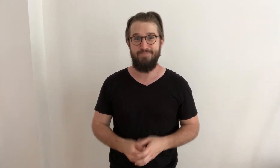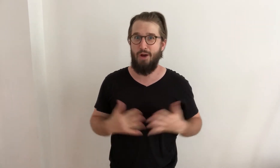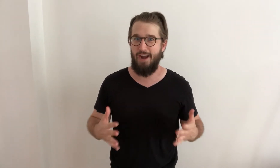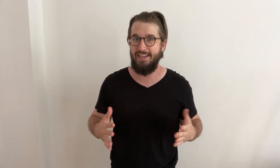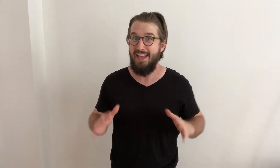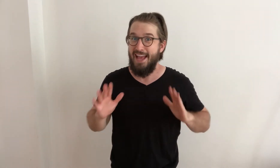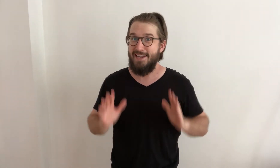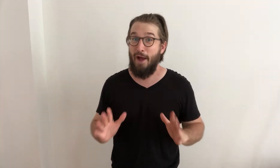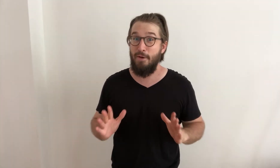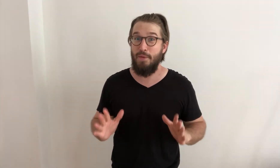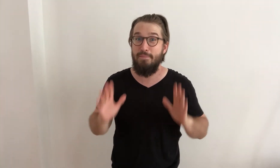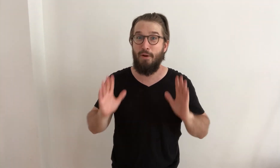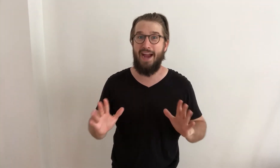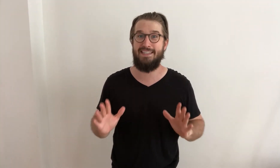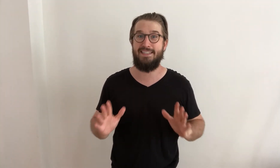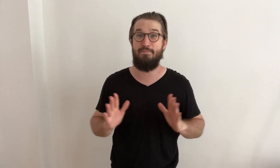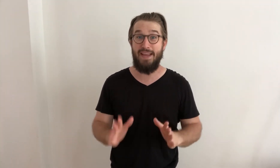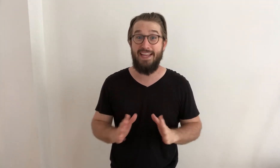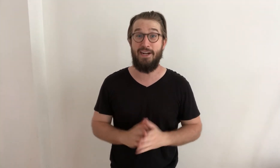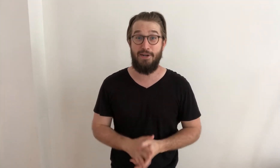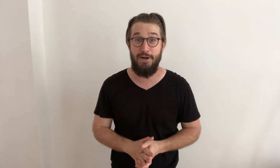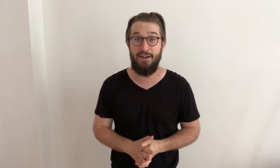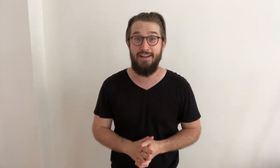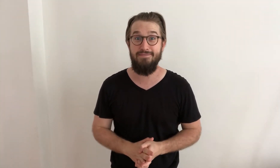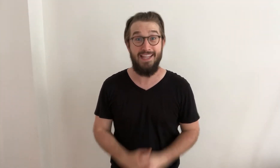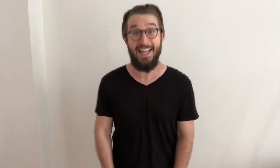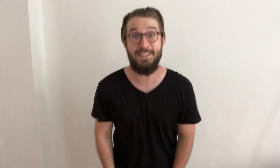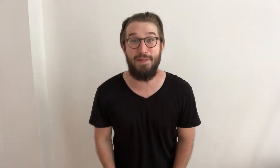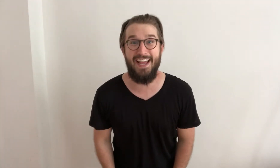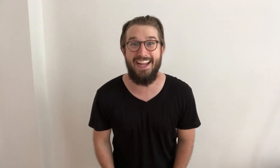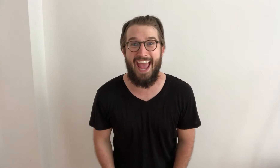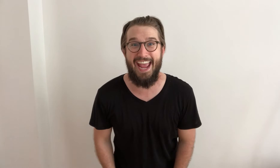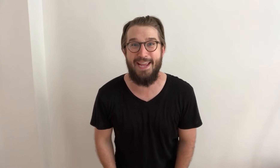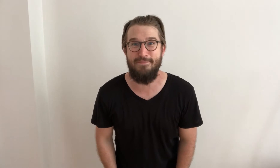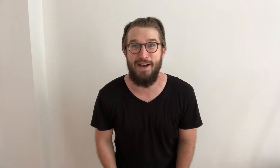Alright, now that we practiced being a cook let's play a game!